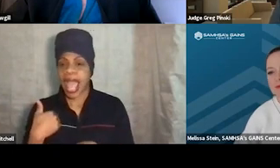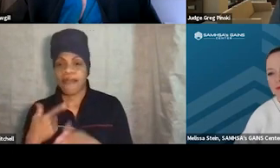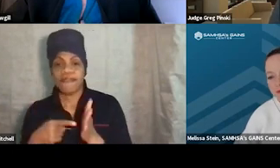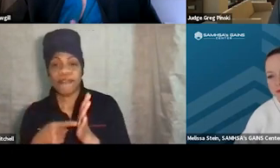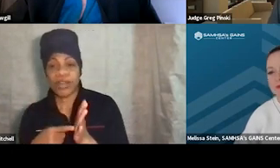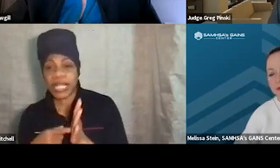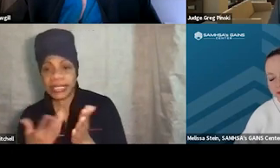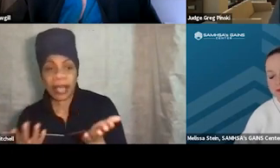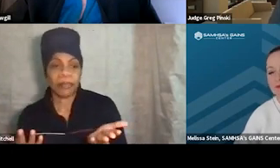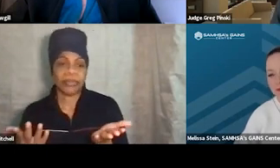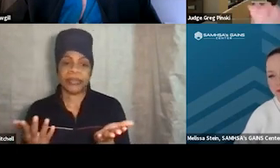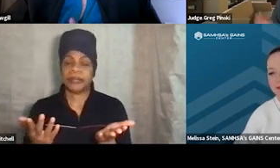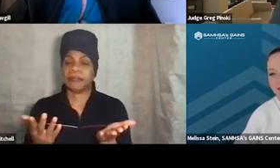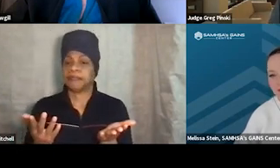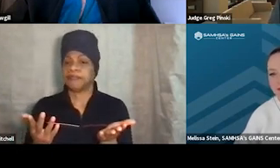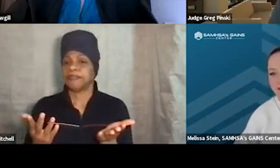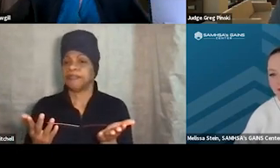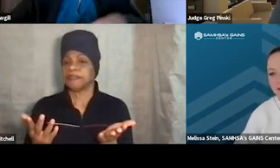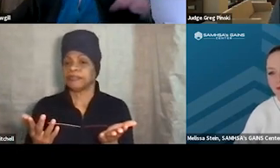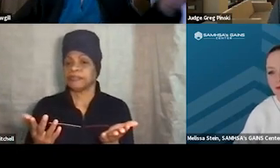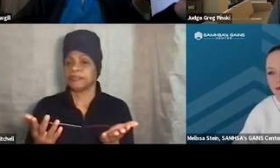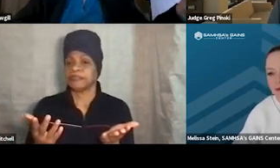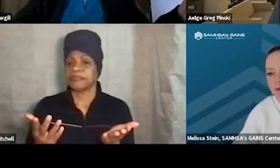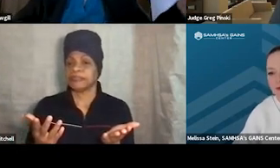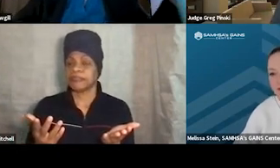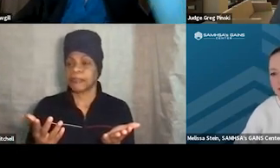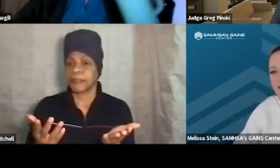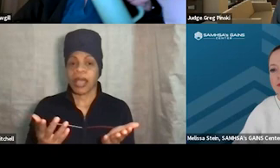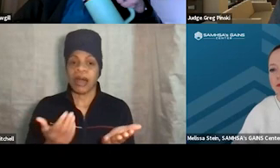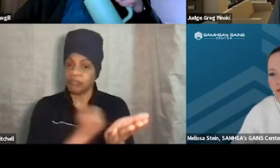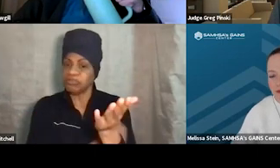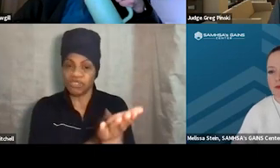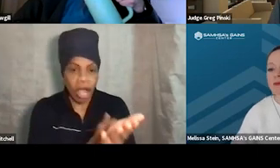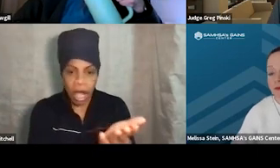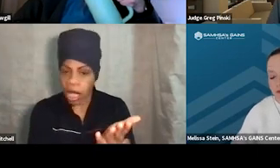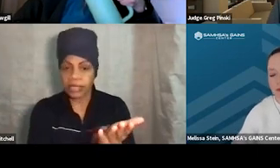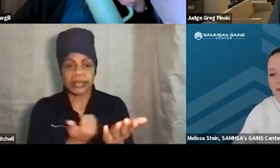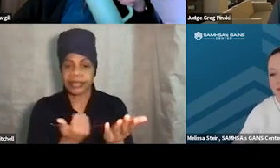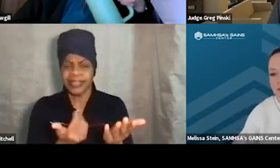or, you know, they obviously can't have drug paraphernalia, things like that, right?